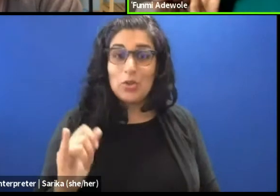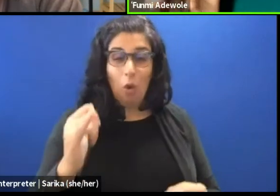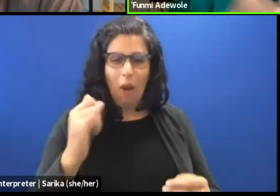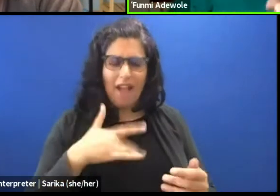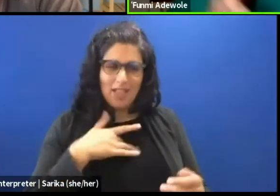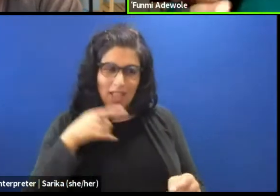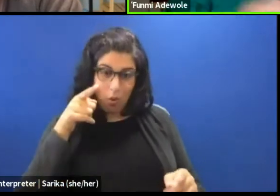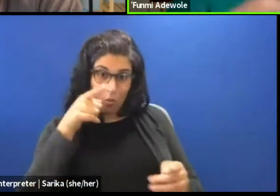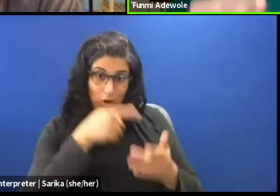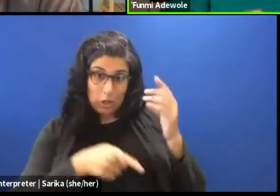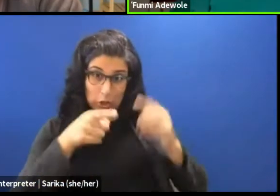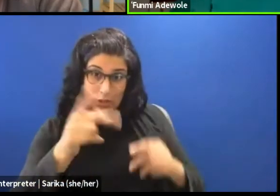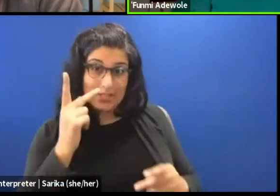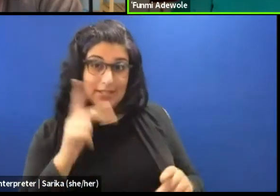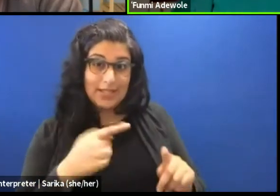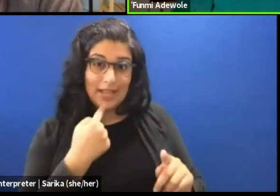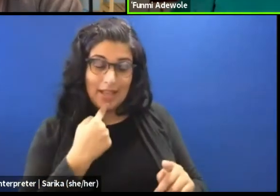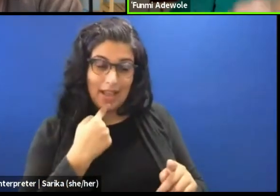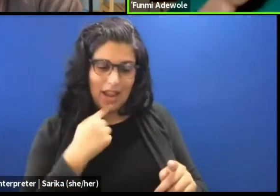dramaturgy bringing all of these elements together,